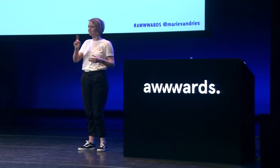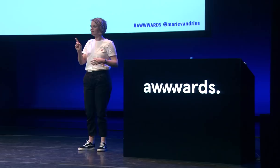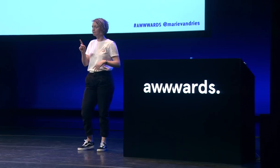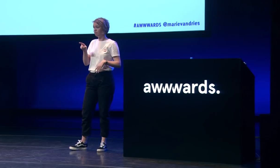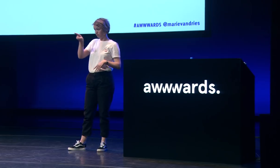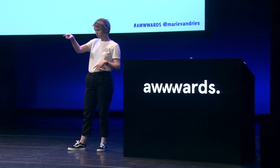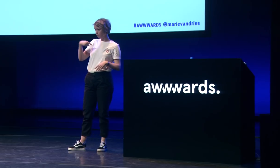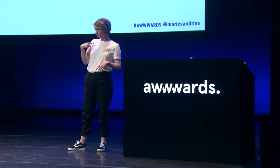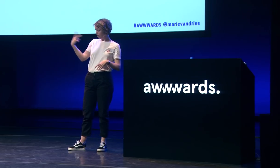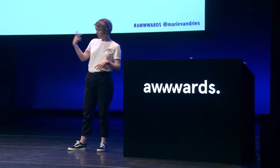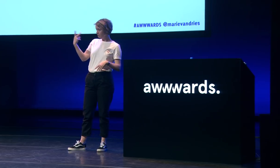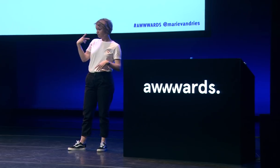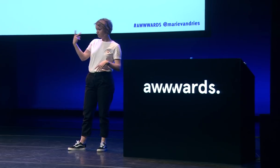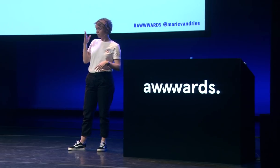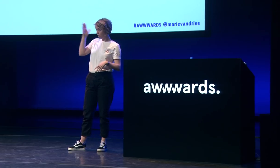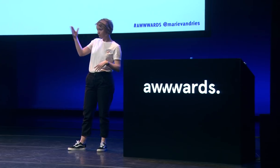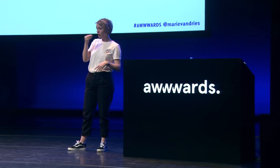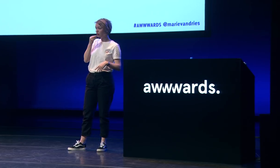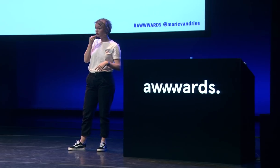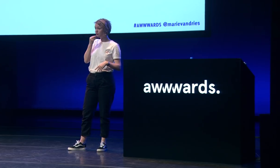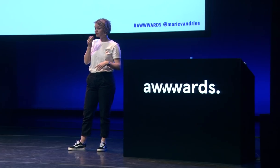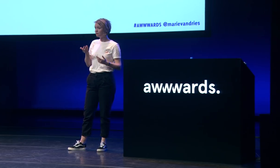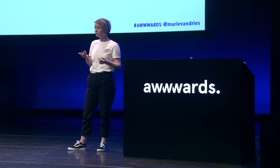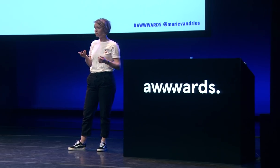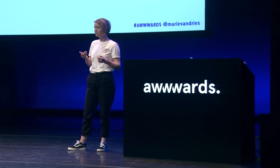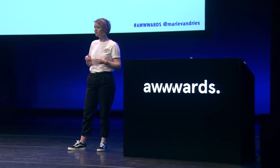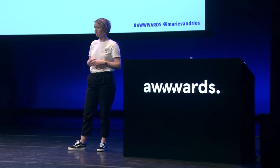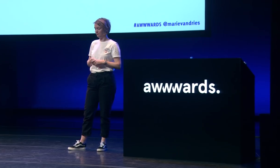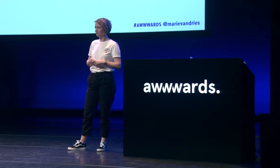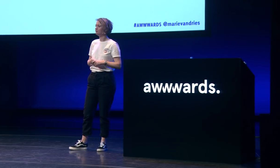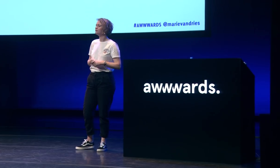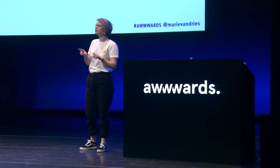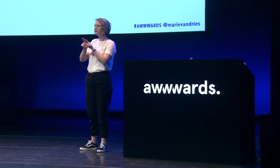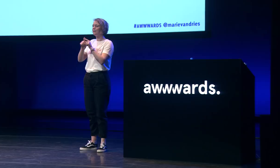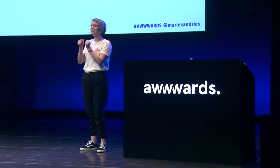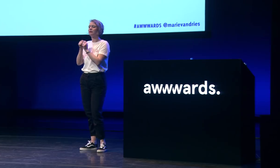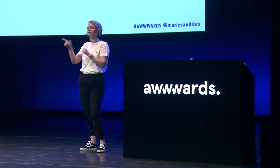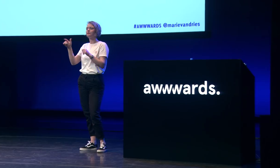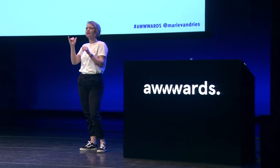sign language you wouldn't say it that way you would say to me lunch go and